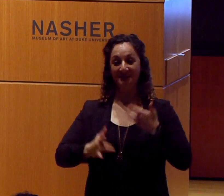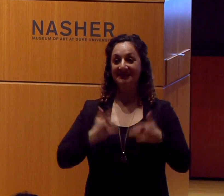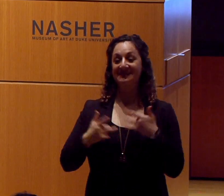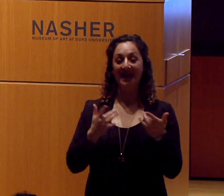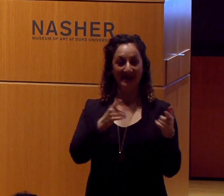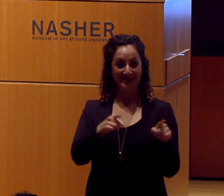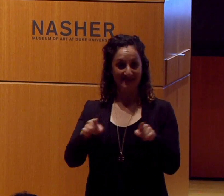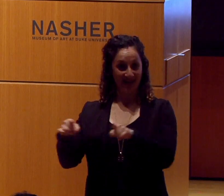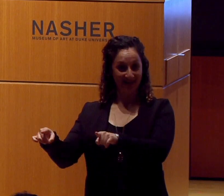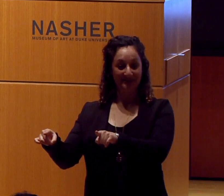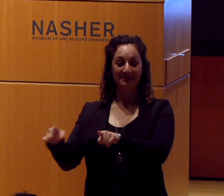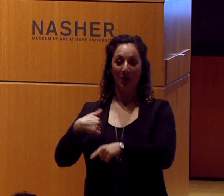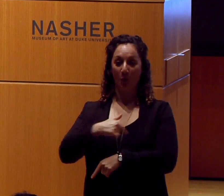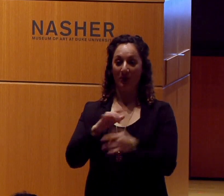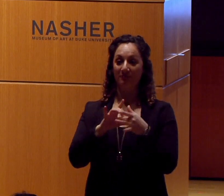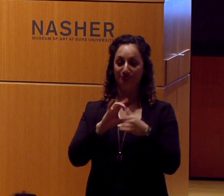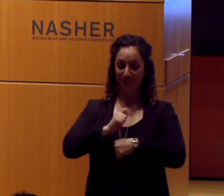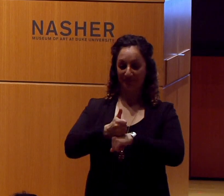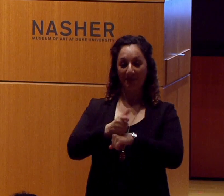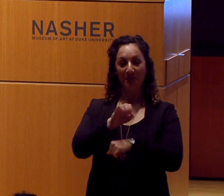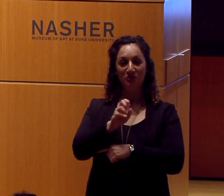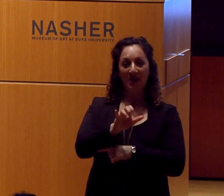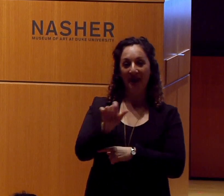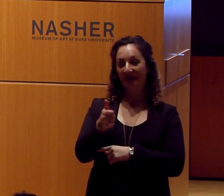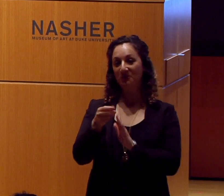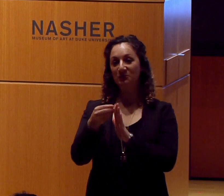that were coordinated by Jay and other students of DDA.